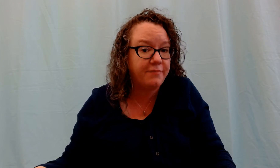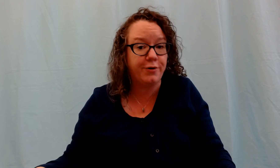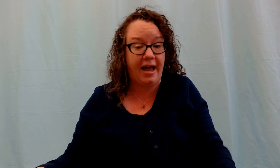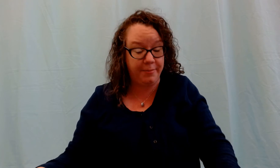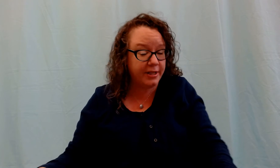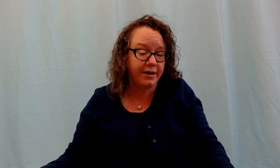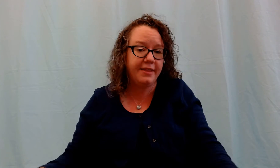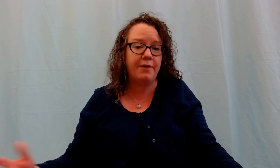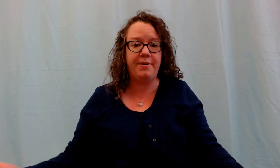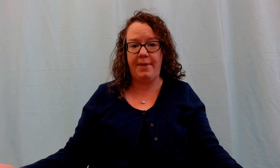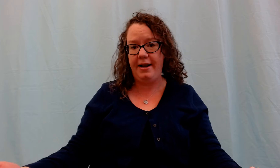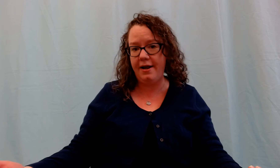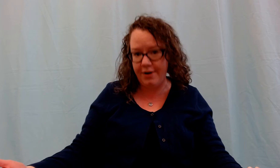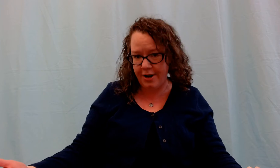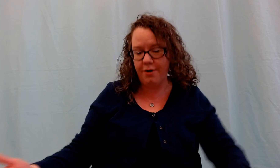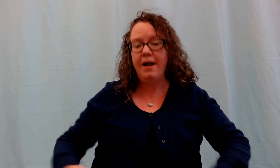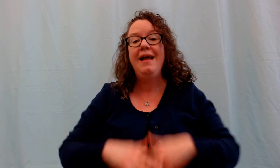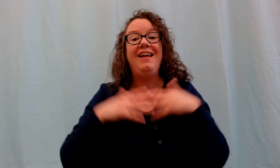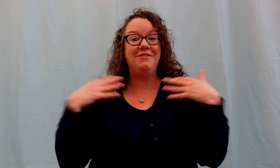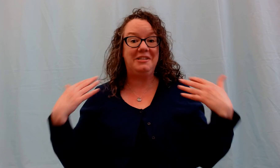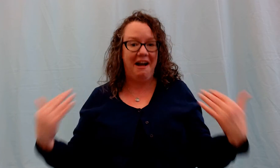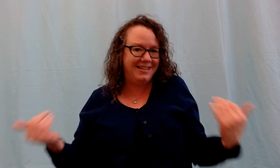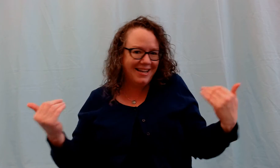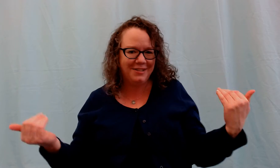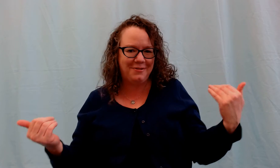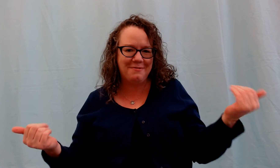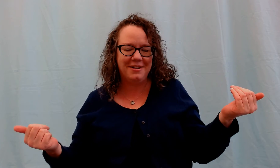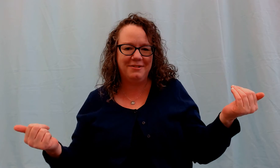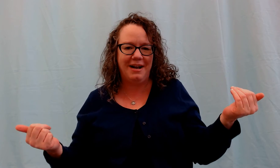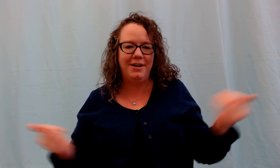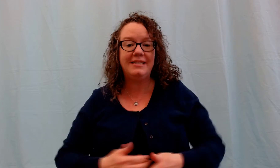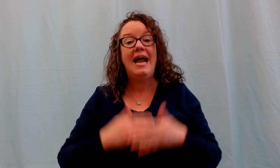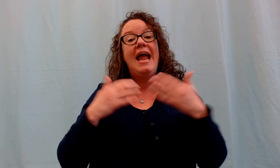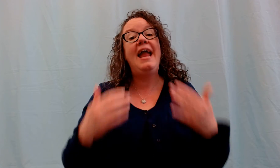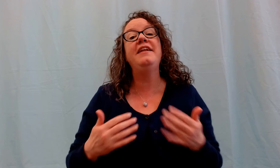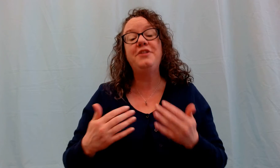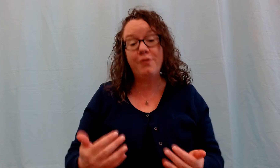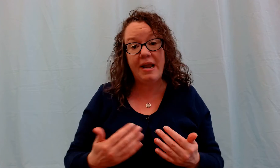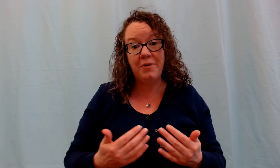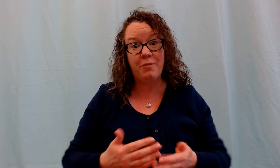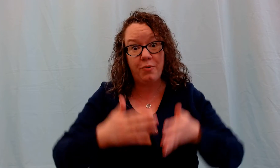vocabulary that we might not know. Give us context for the world around us. And it's a great one where